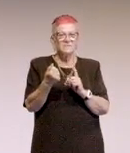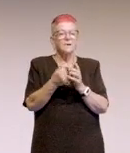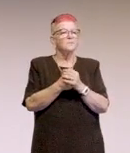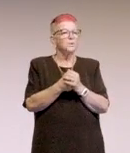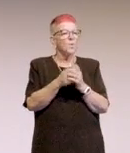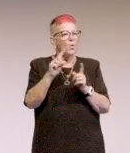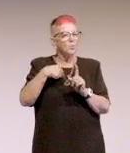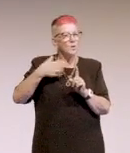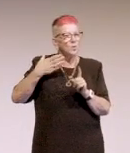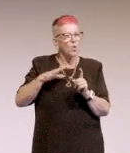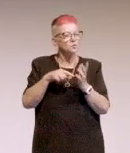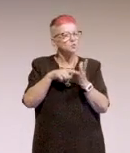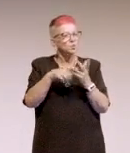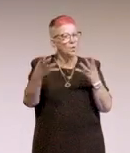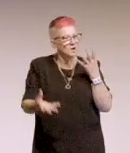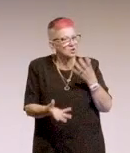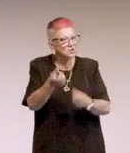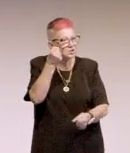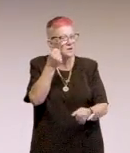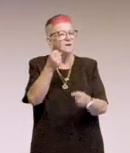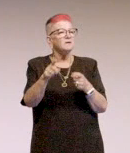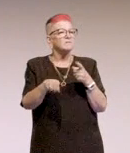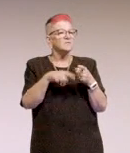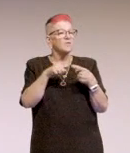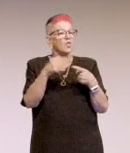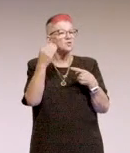what we want to get out of it, the champions,